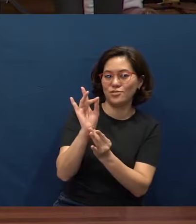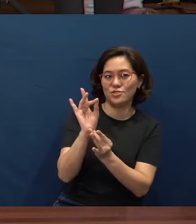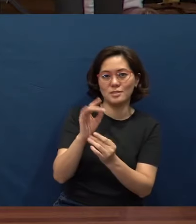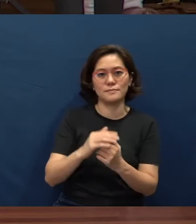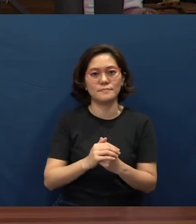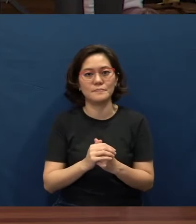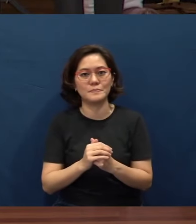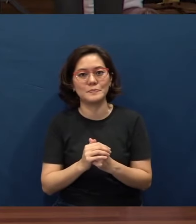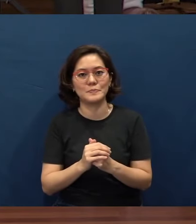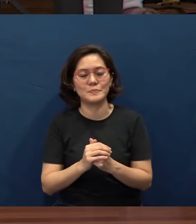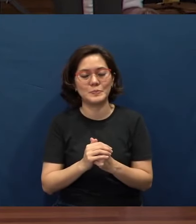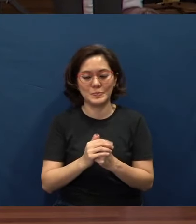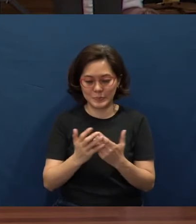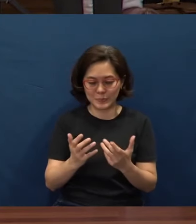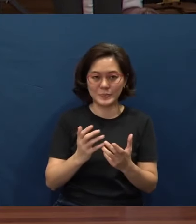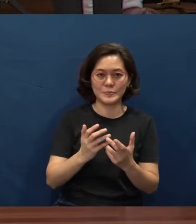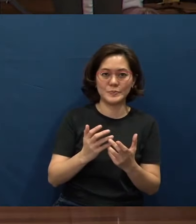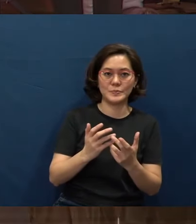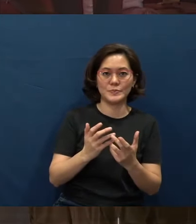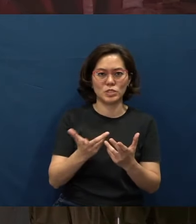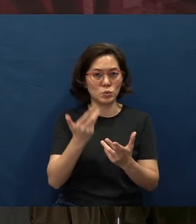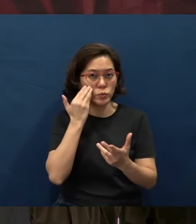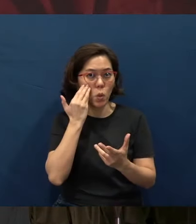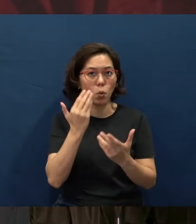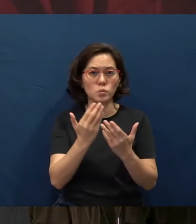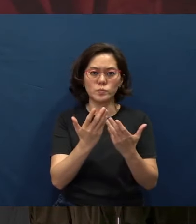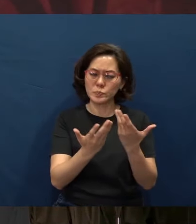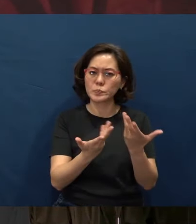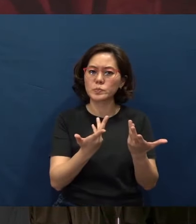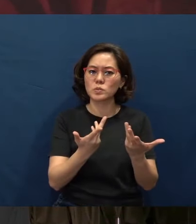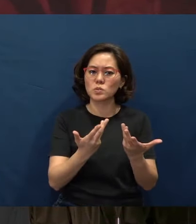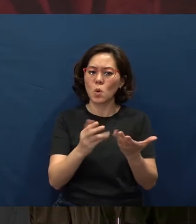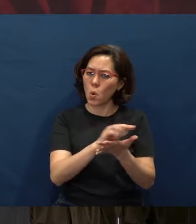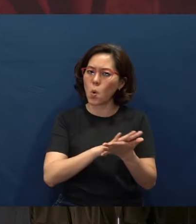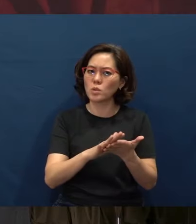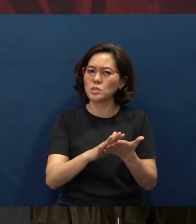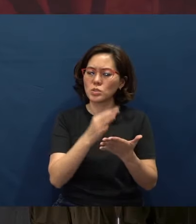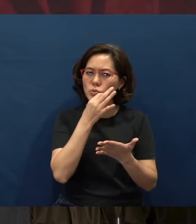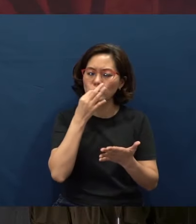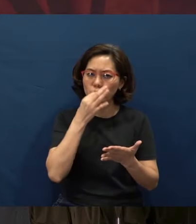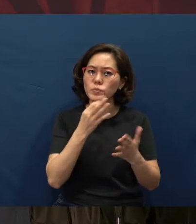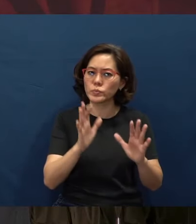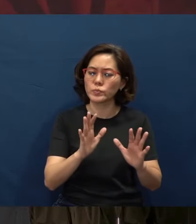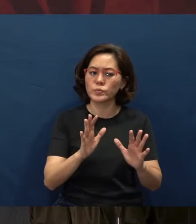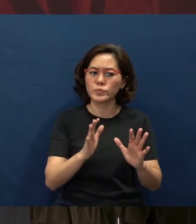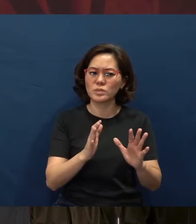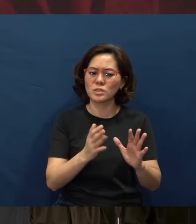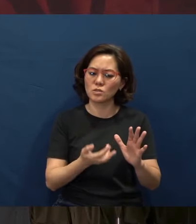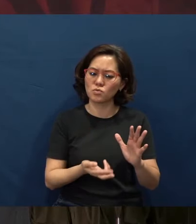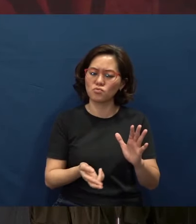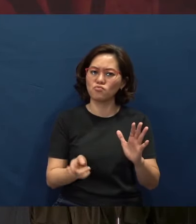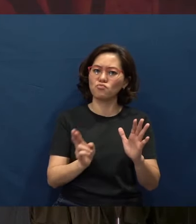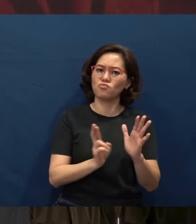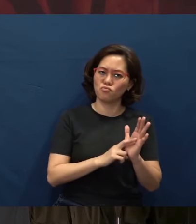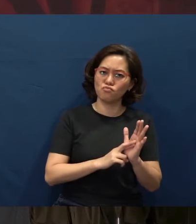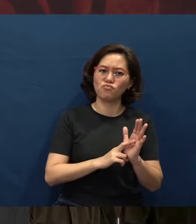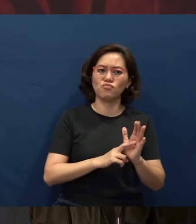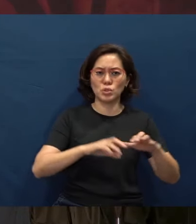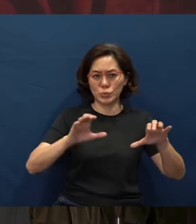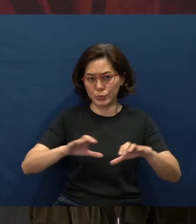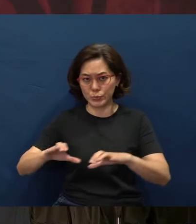And, you know, although the Holy Communion re-enacts the events that took place